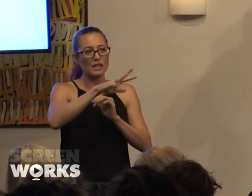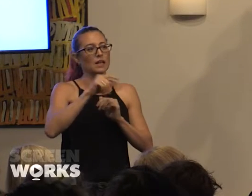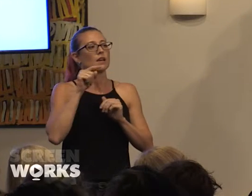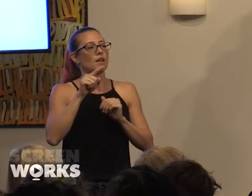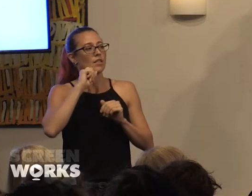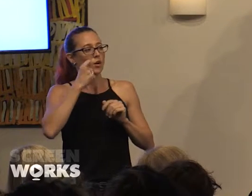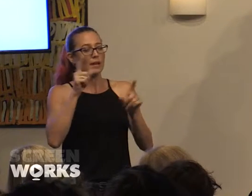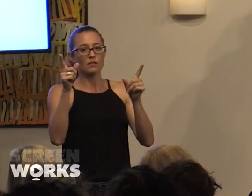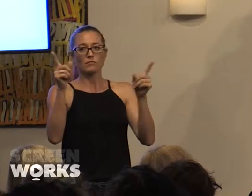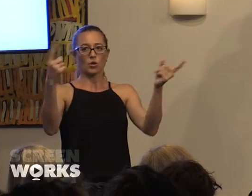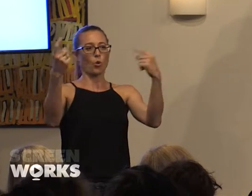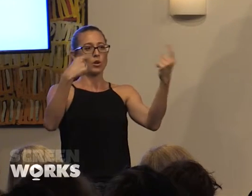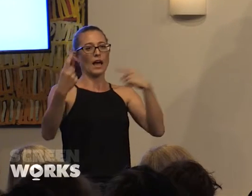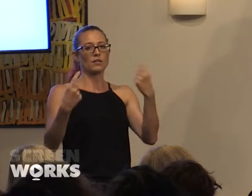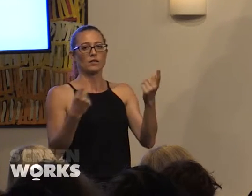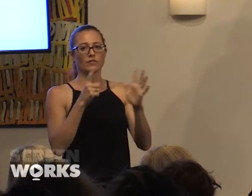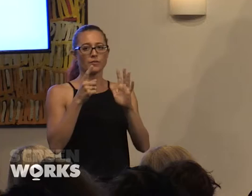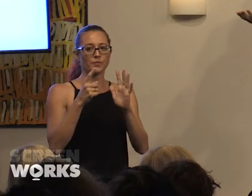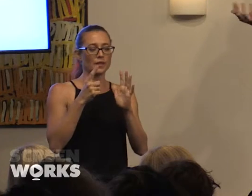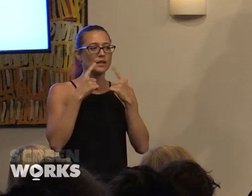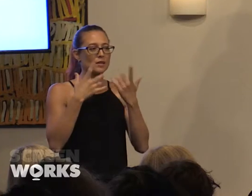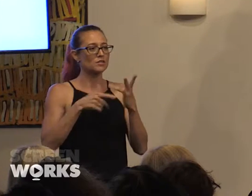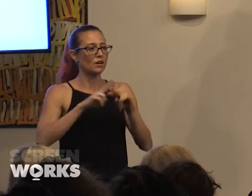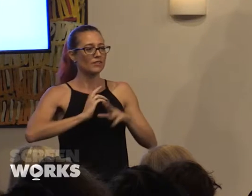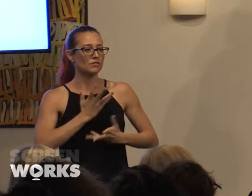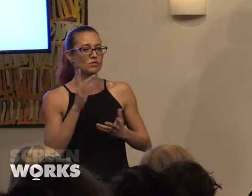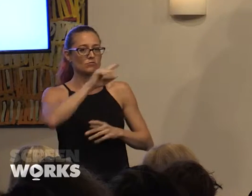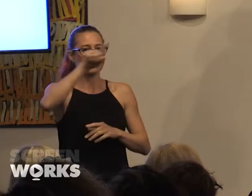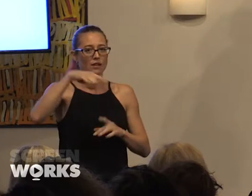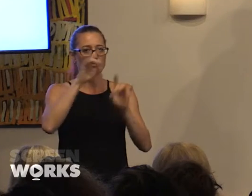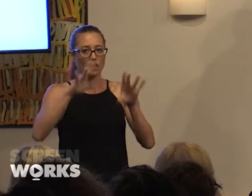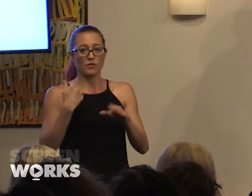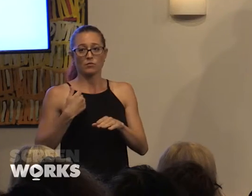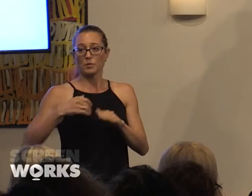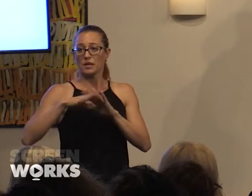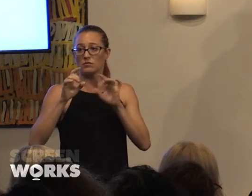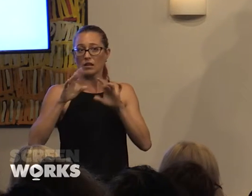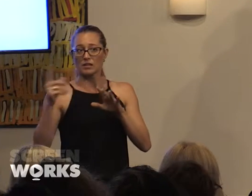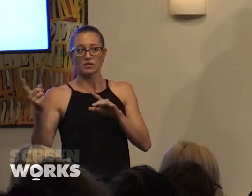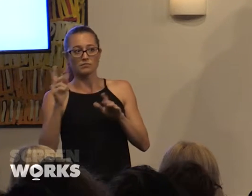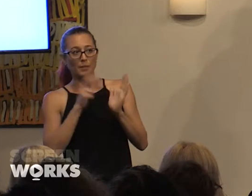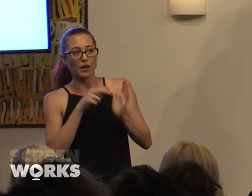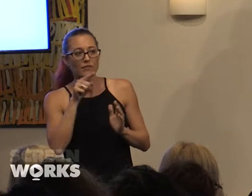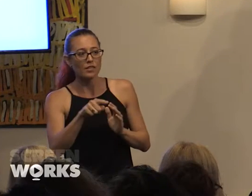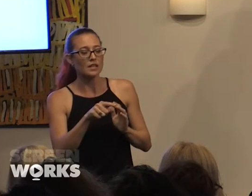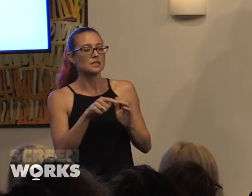call out for expressions of interests around Australia for women to put in for these mentor-ships. There will be dinners